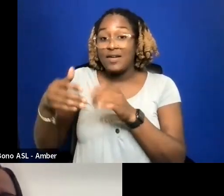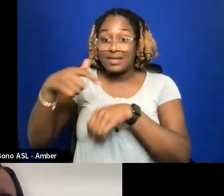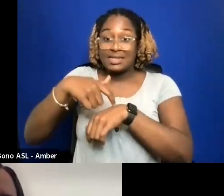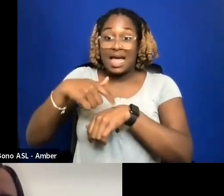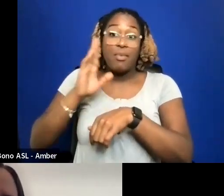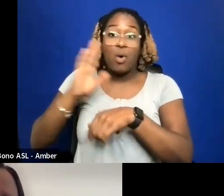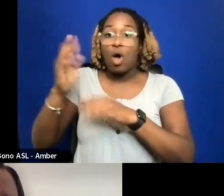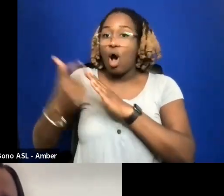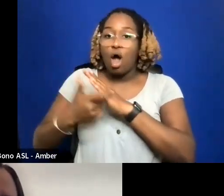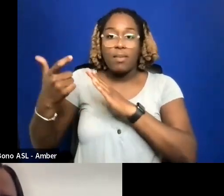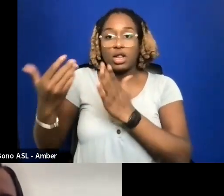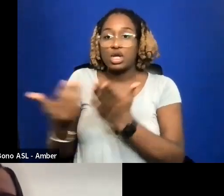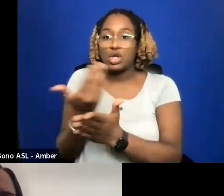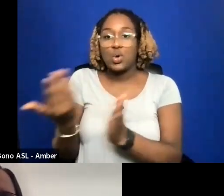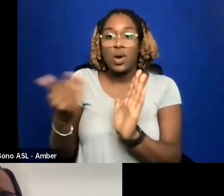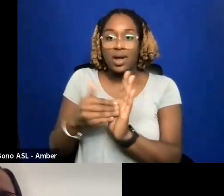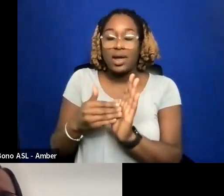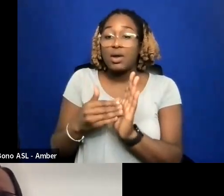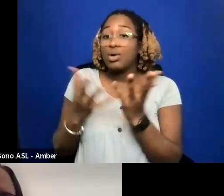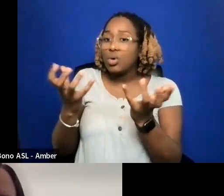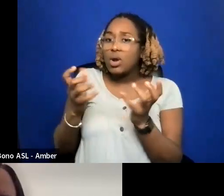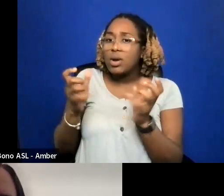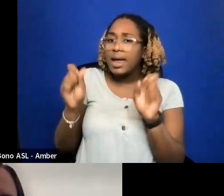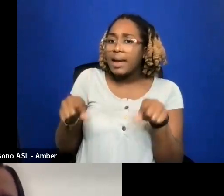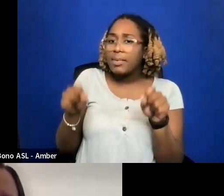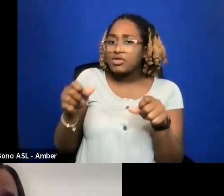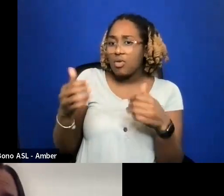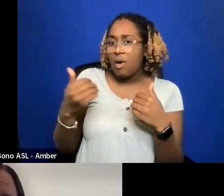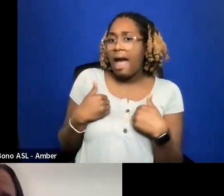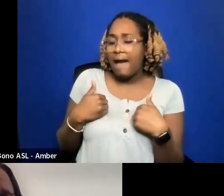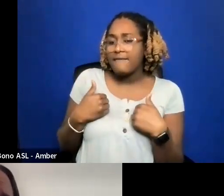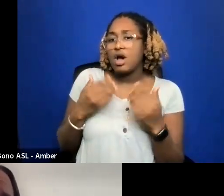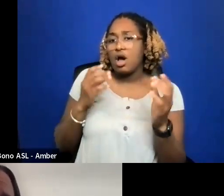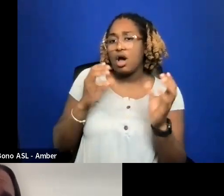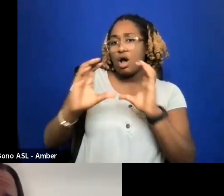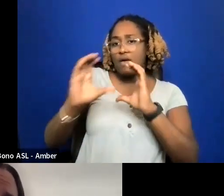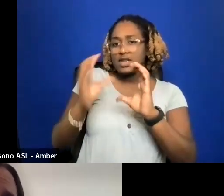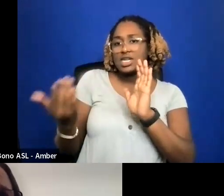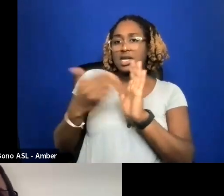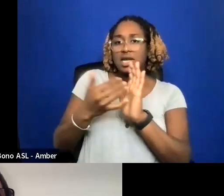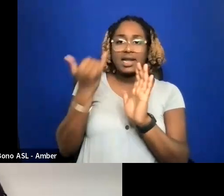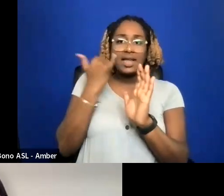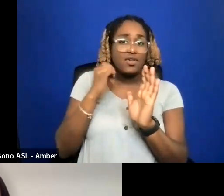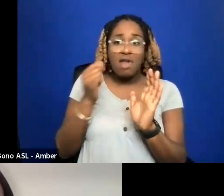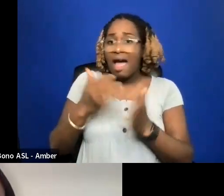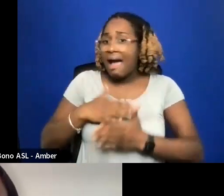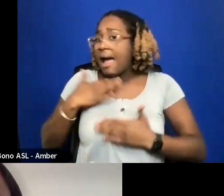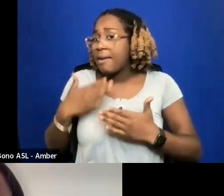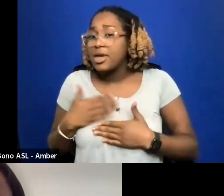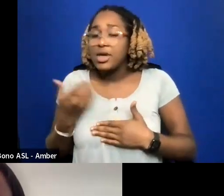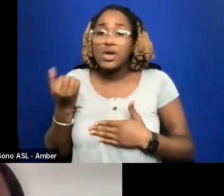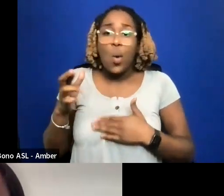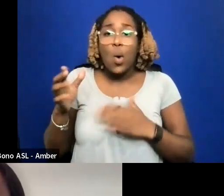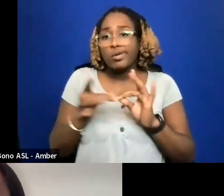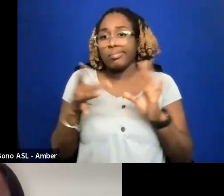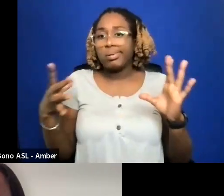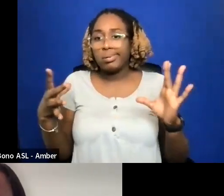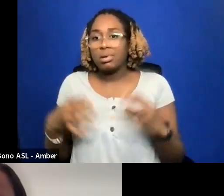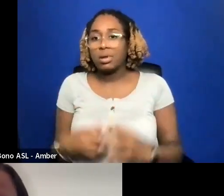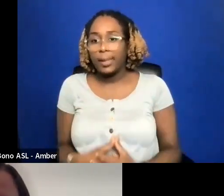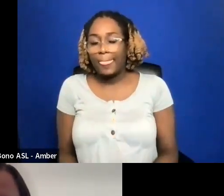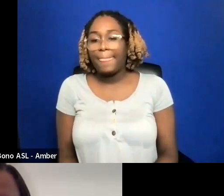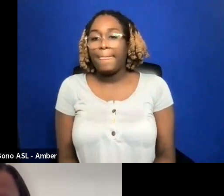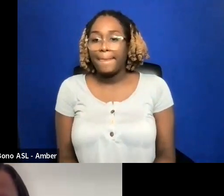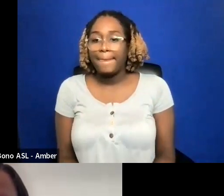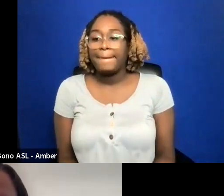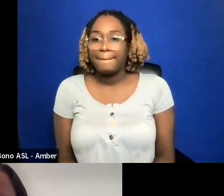BECAUSE YOU WANT TO BE ABLE TO HAVE THE CONVERSATION AGAIN IF YOU WERE NOT THRILLED OR TO MOVE ON.